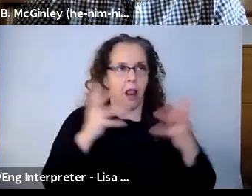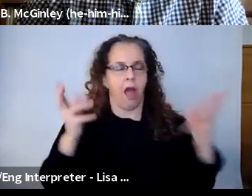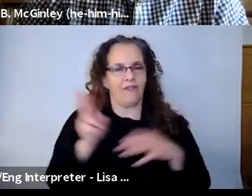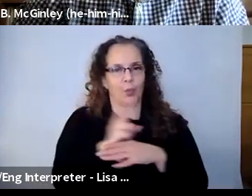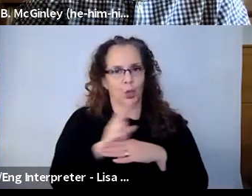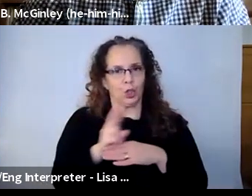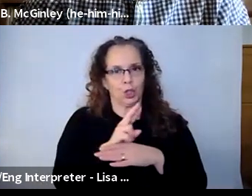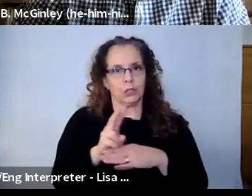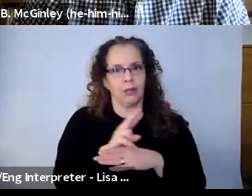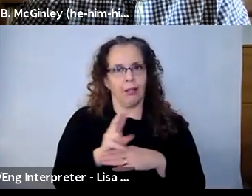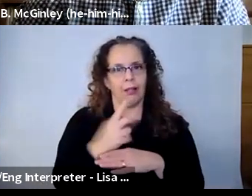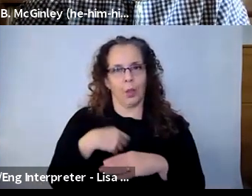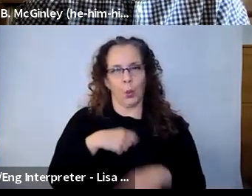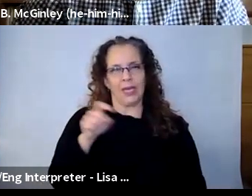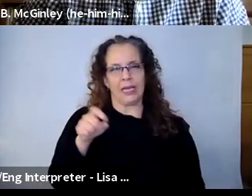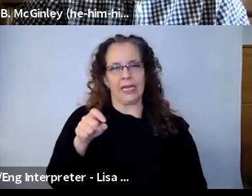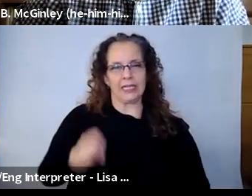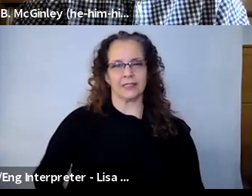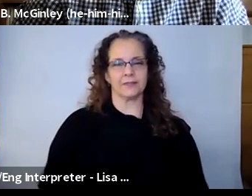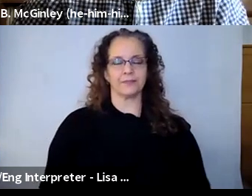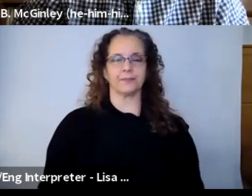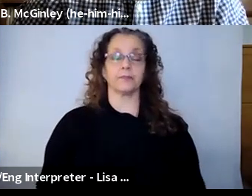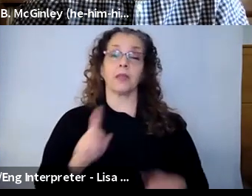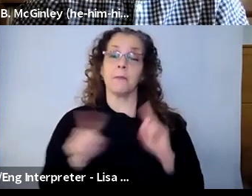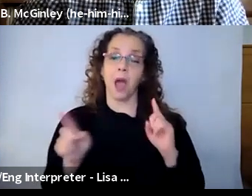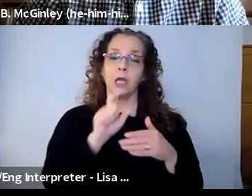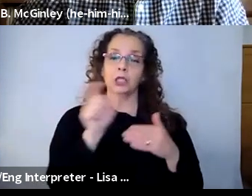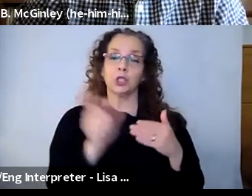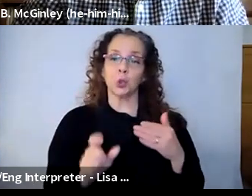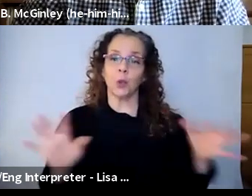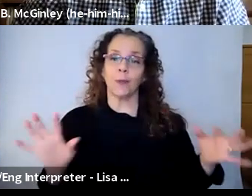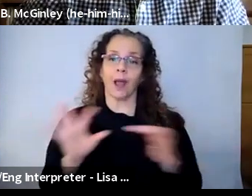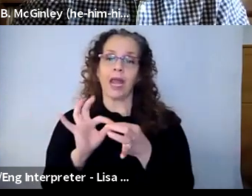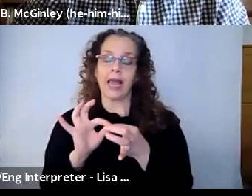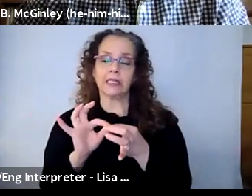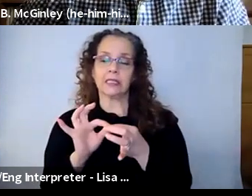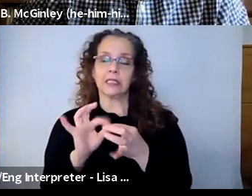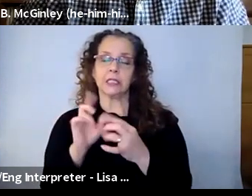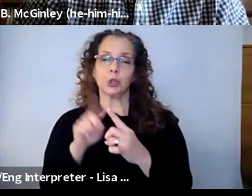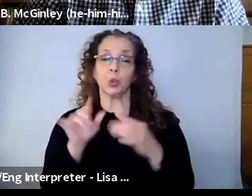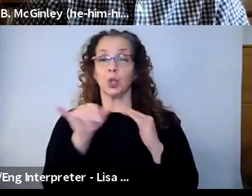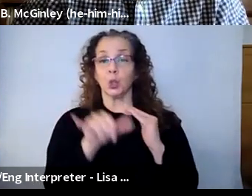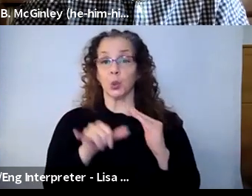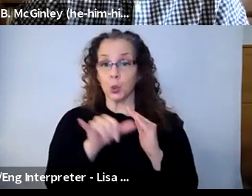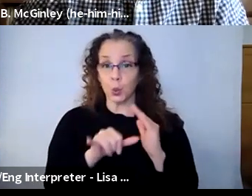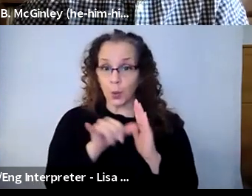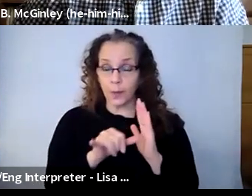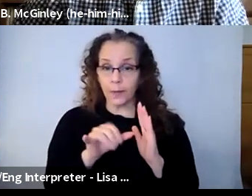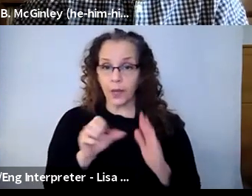do. But Zoom connecting to YouTube studio is what we